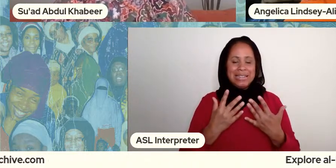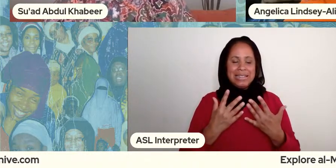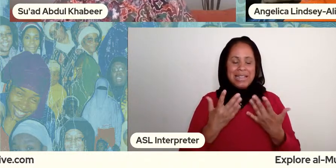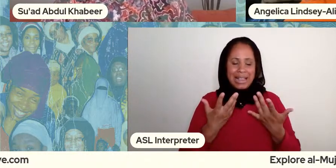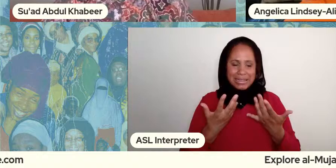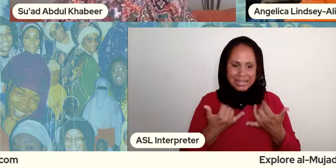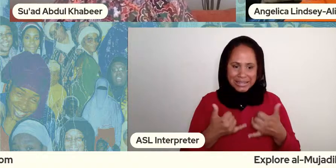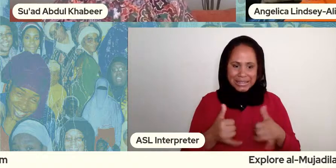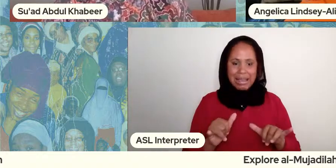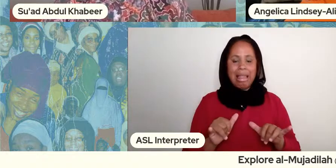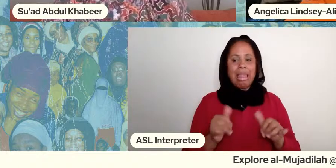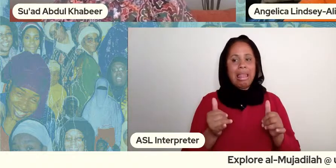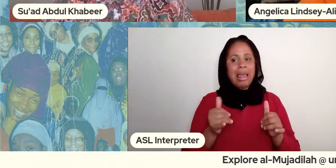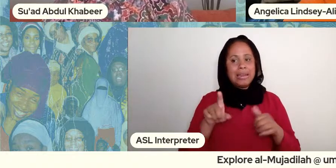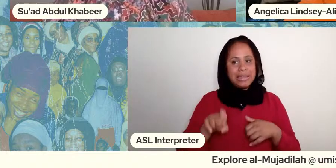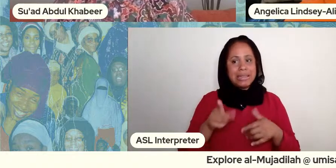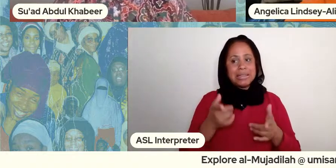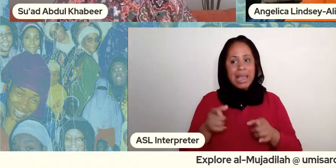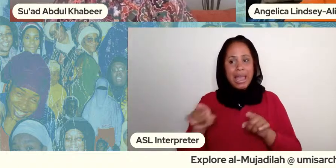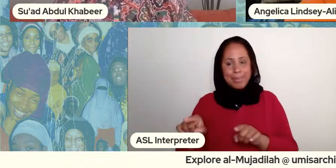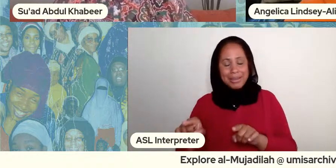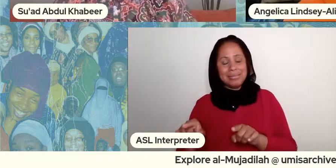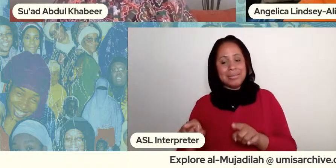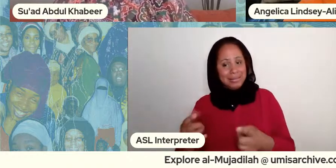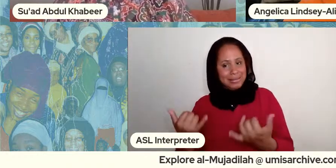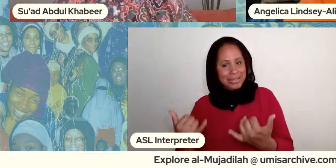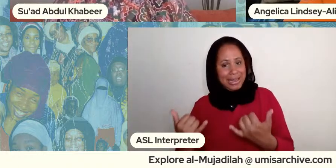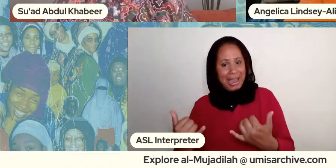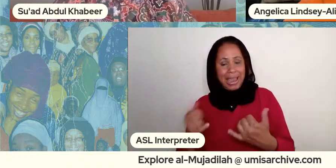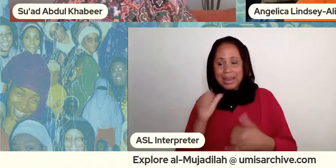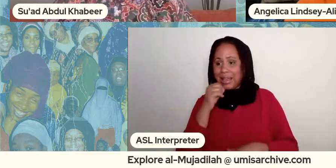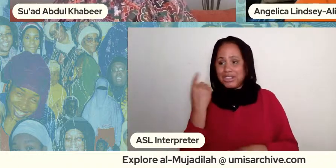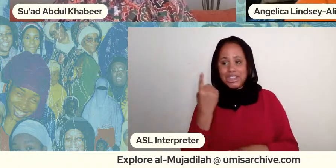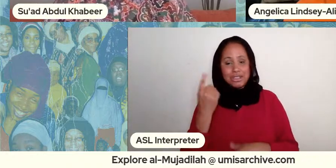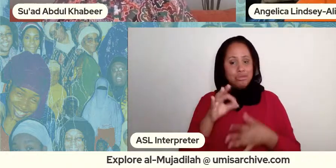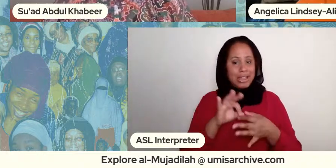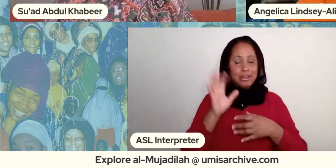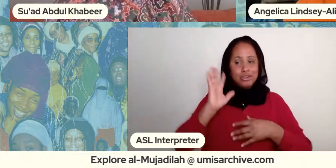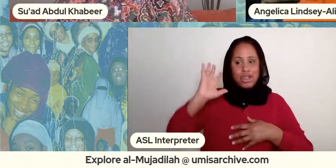that has to happen because we still and i feel like i feel like she may have been shamed by